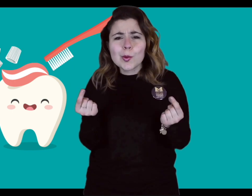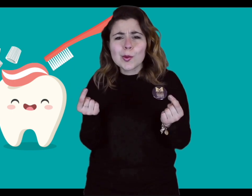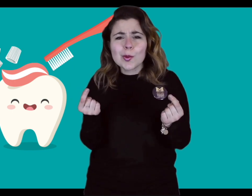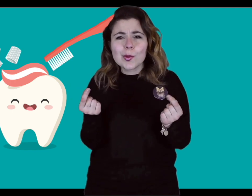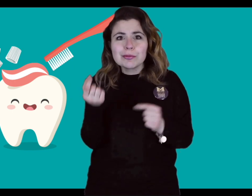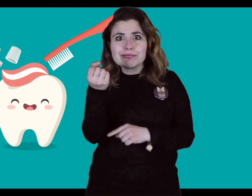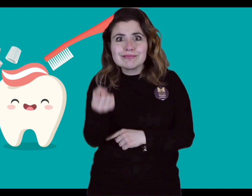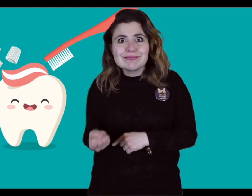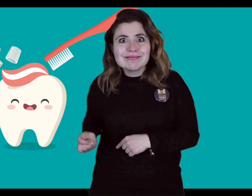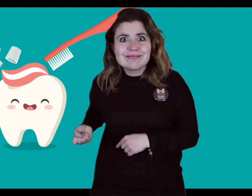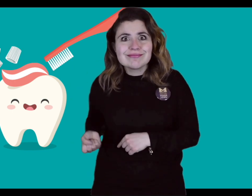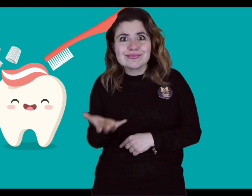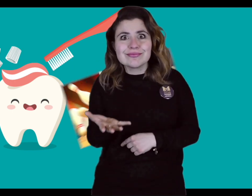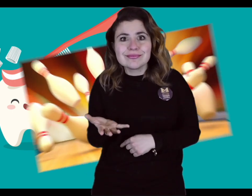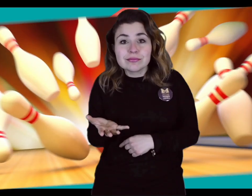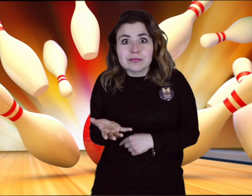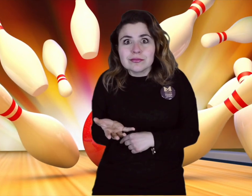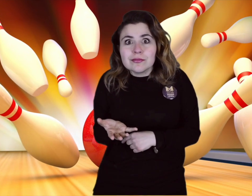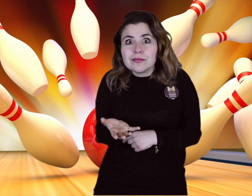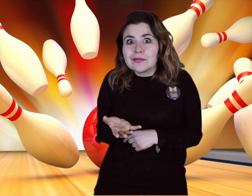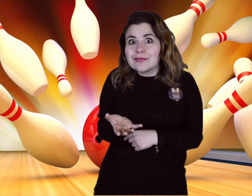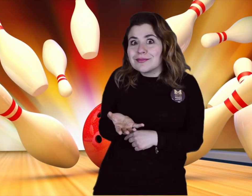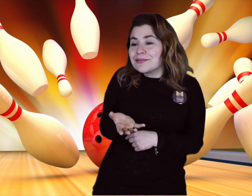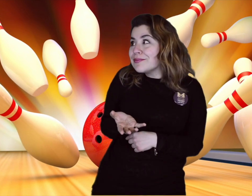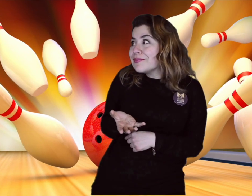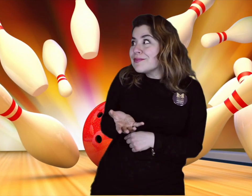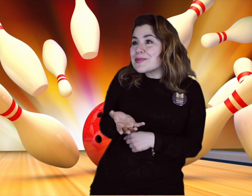We will be going bowling!